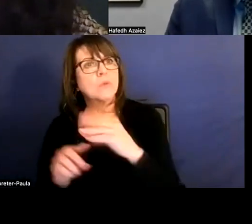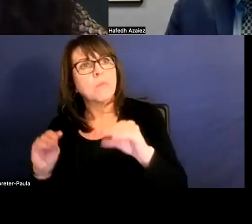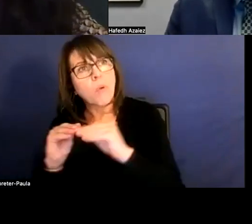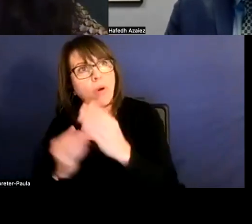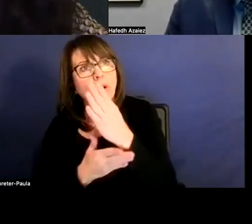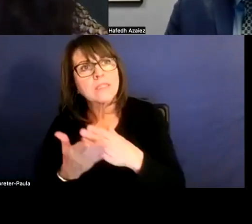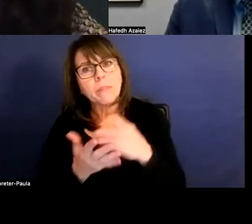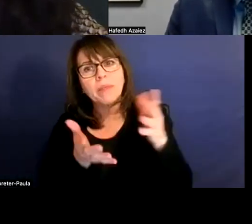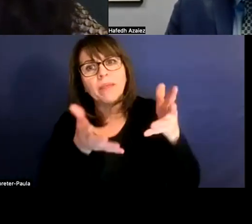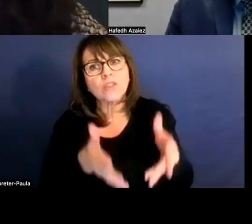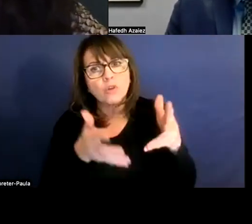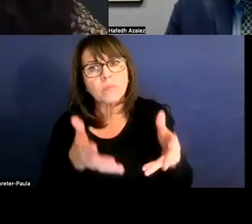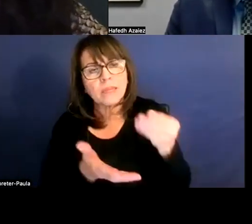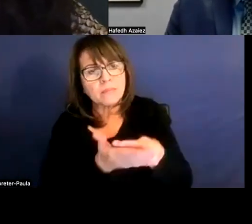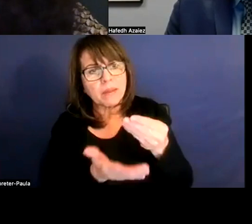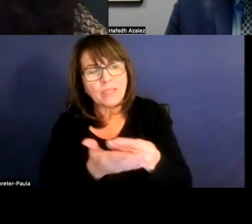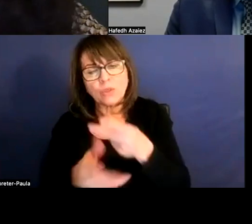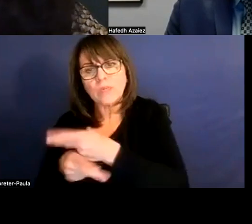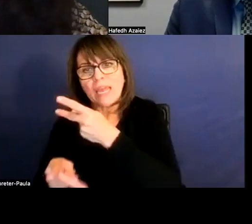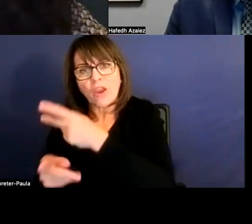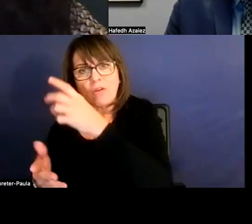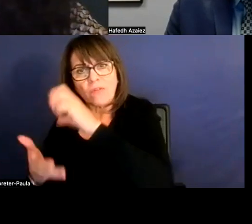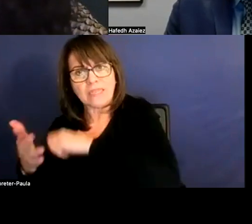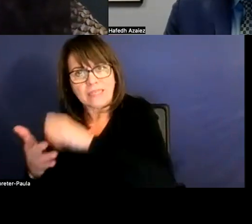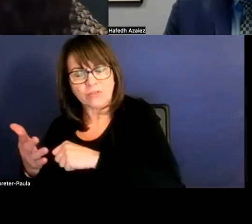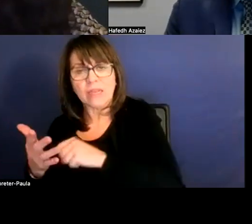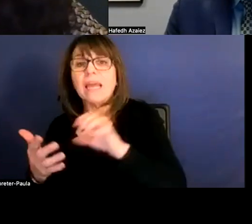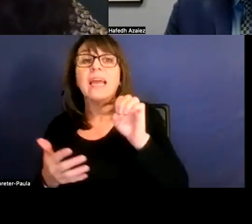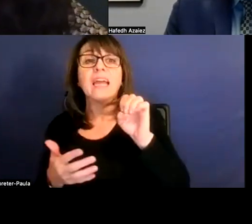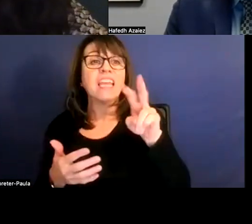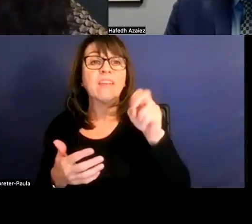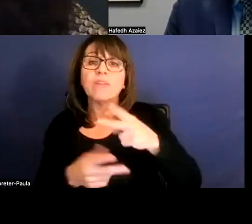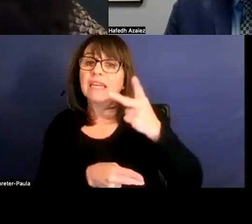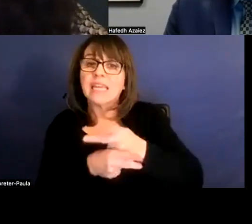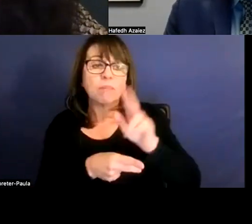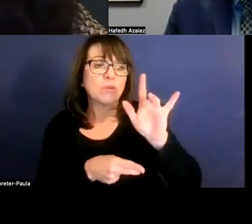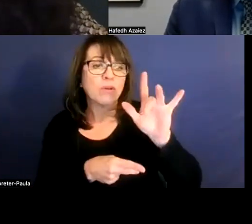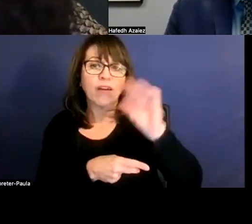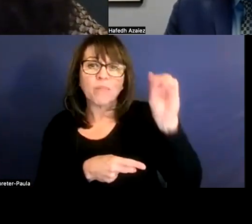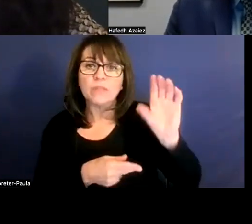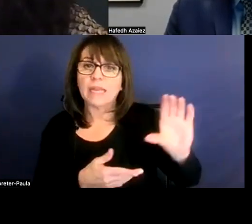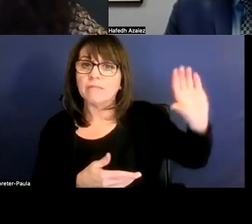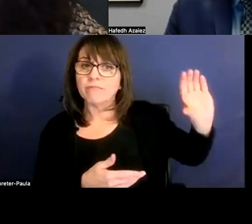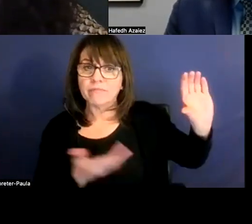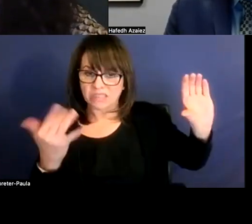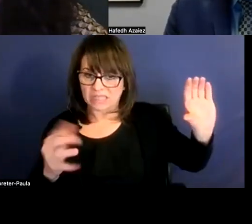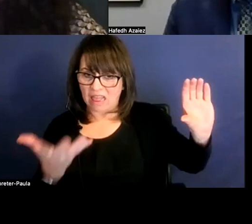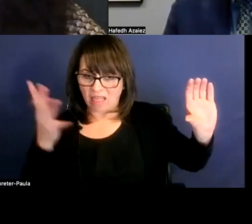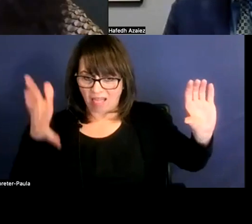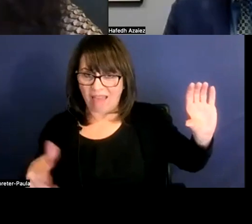to offset the deficit? Even keeping 25% set aside, there's still a lot left. Yeah.